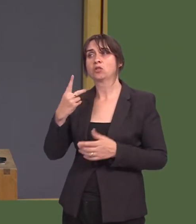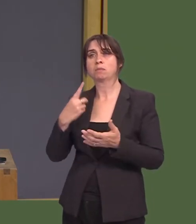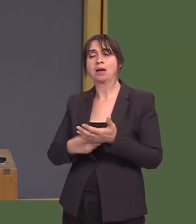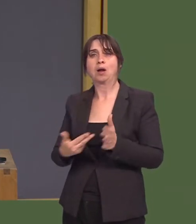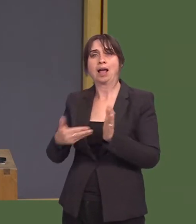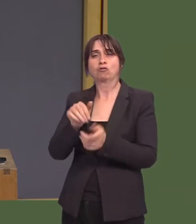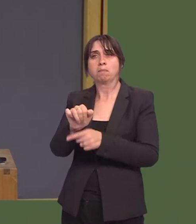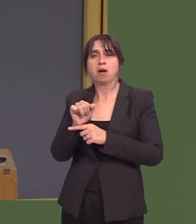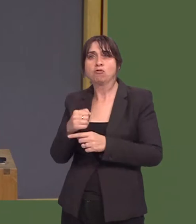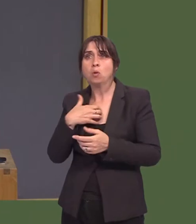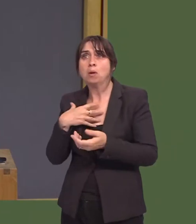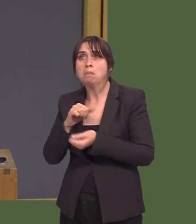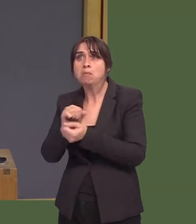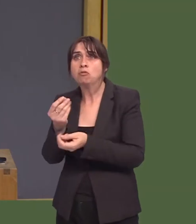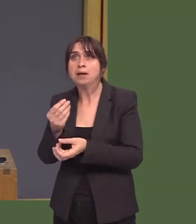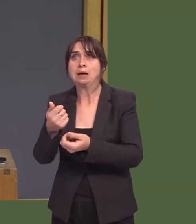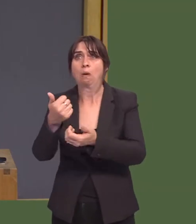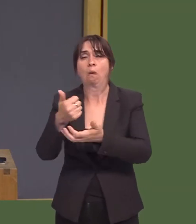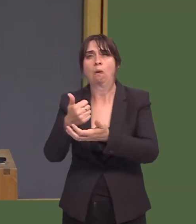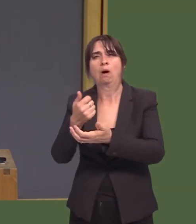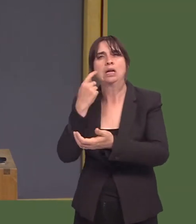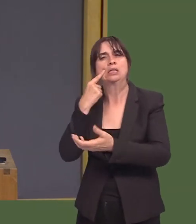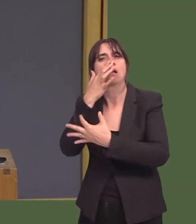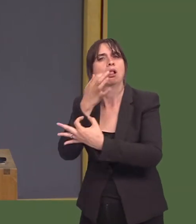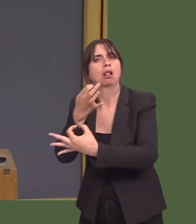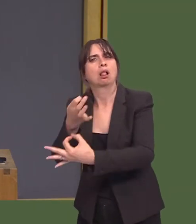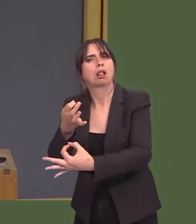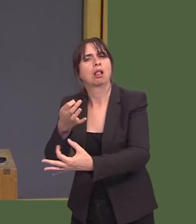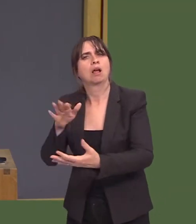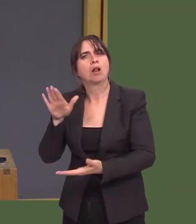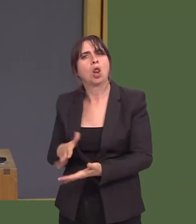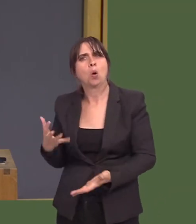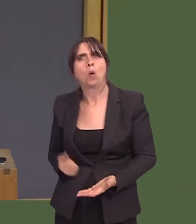This poses significant dangers for vulnerable people on low incomes, and I wonder if the